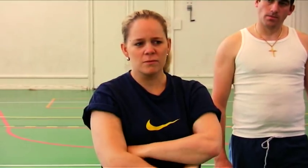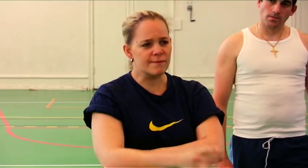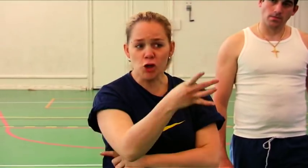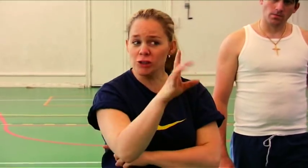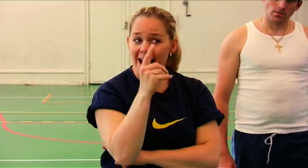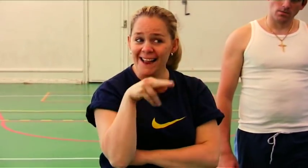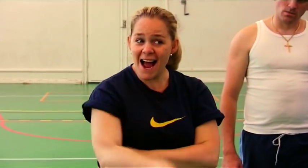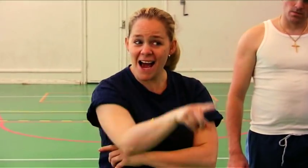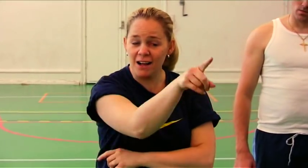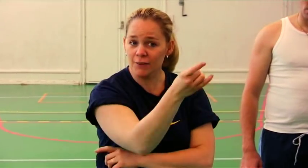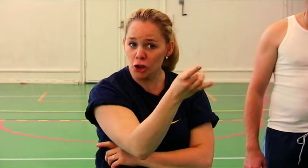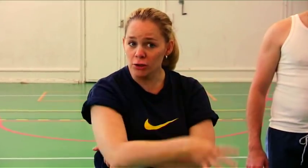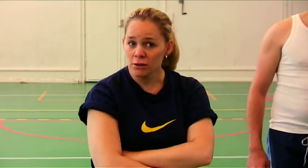What is Jelena doing here?!